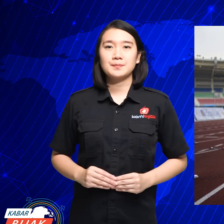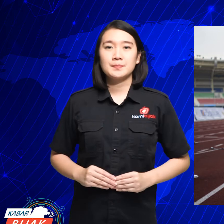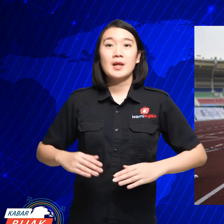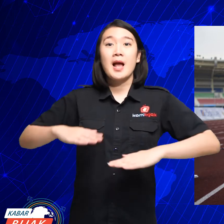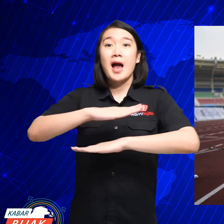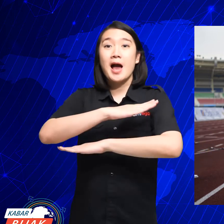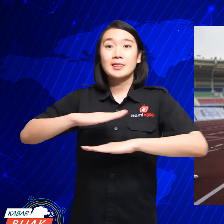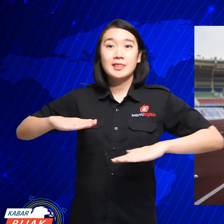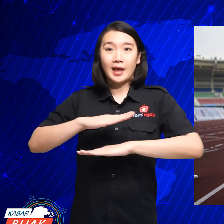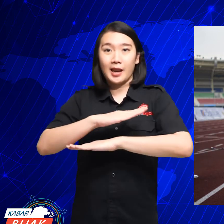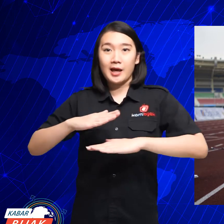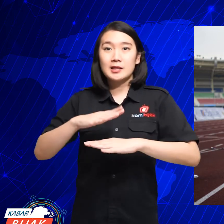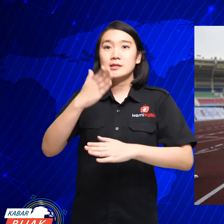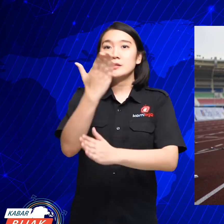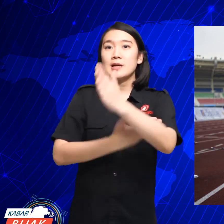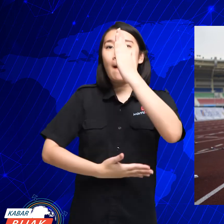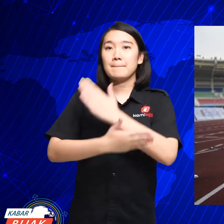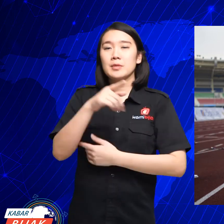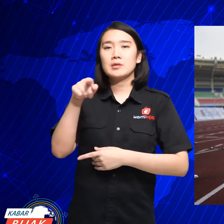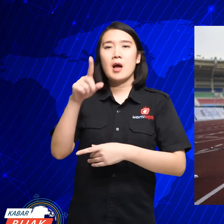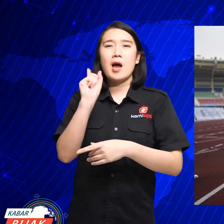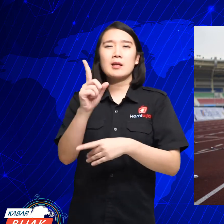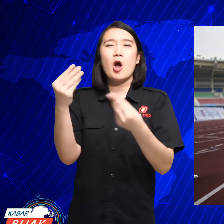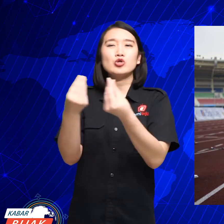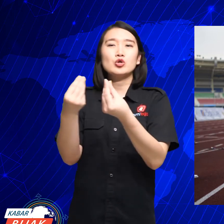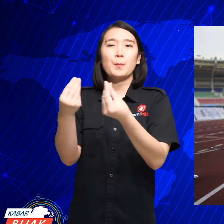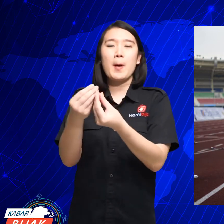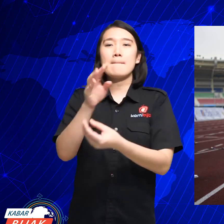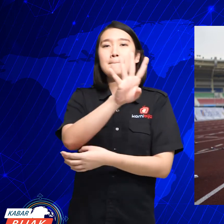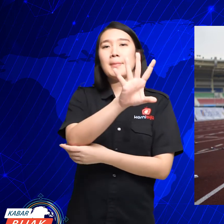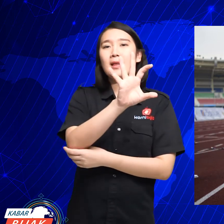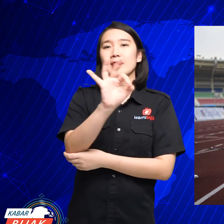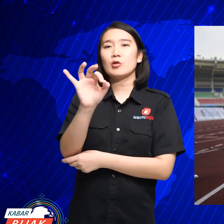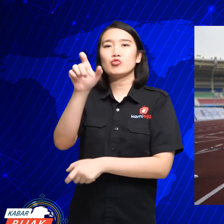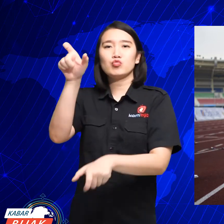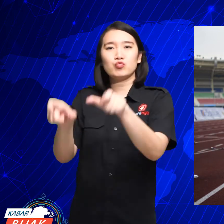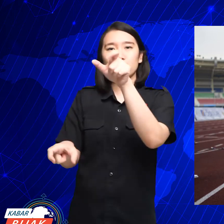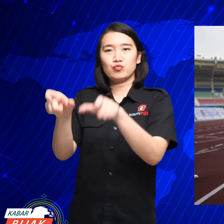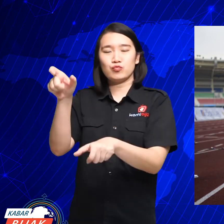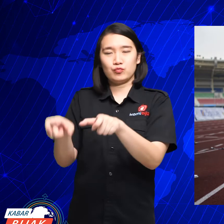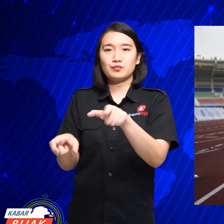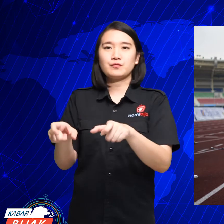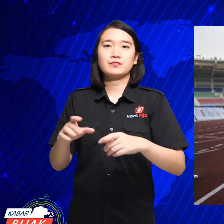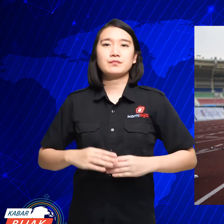There are 400 athletes with disabilities.